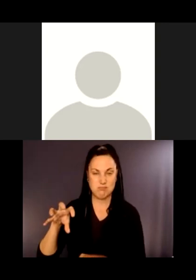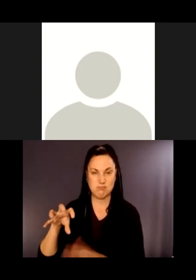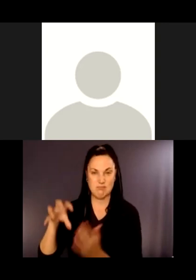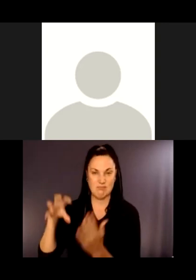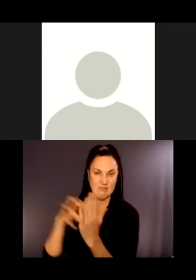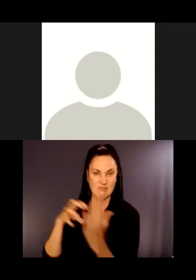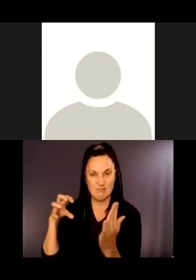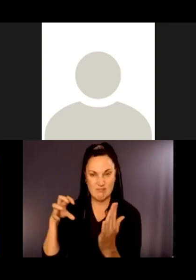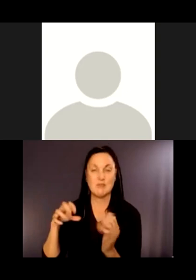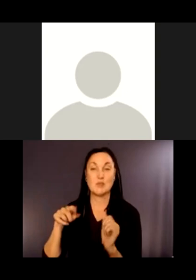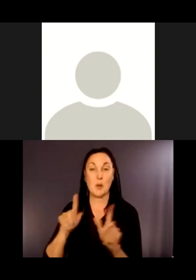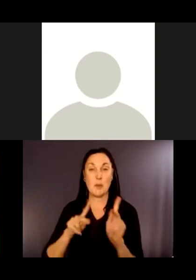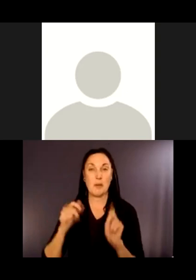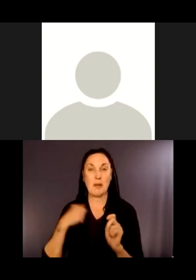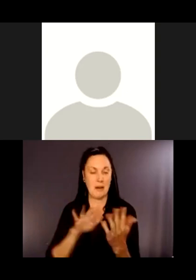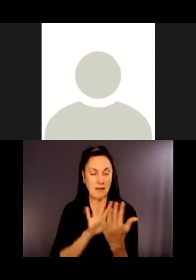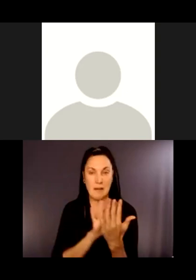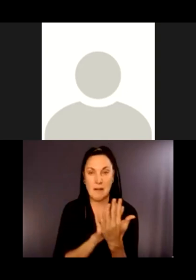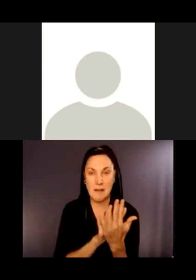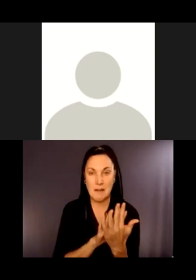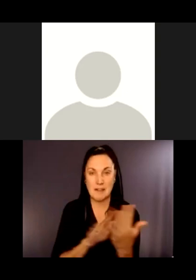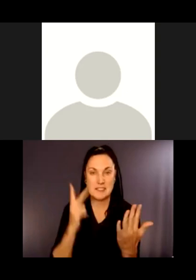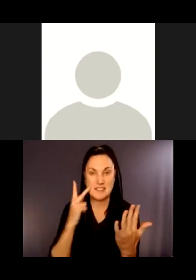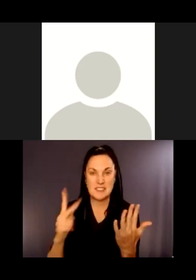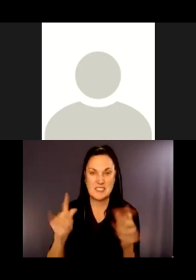So we want to know if you think signs like this would be more